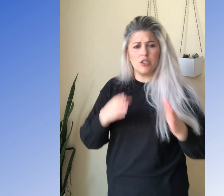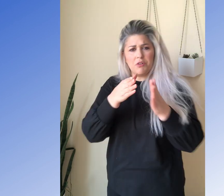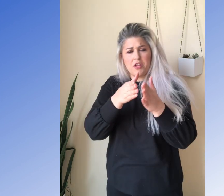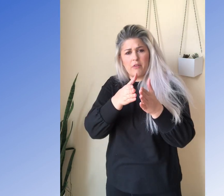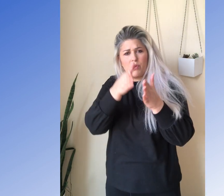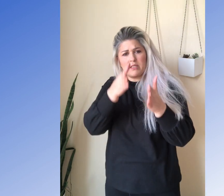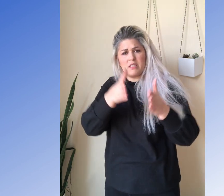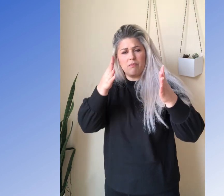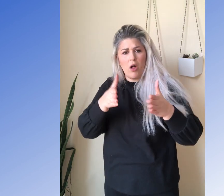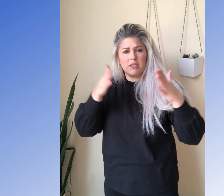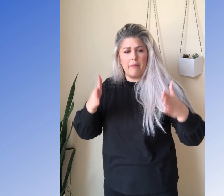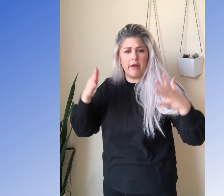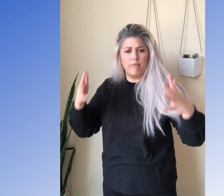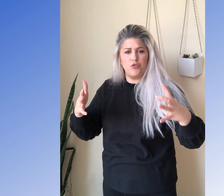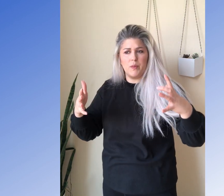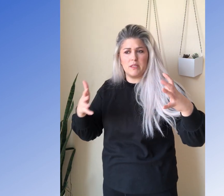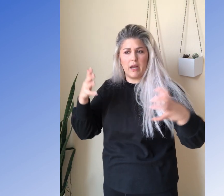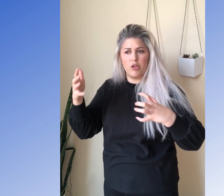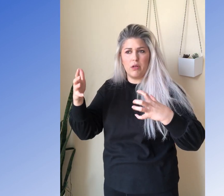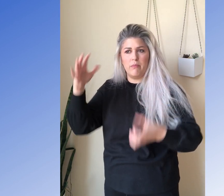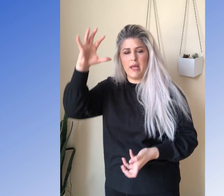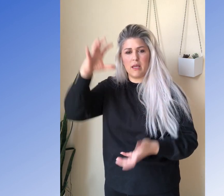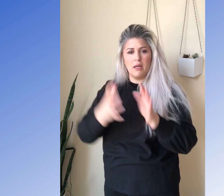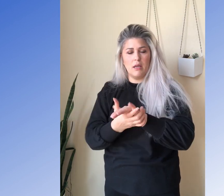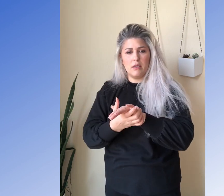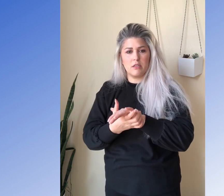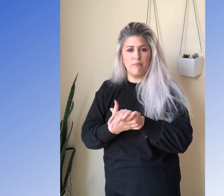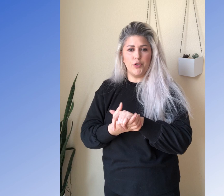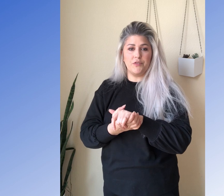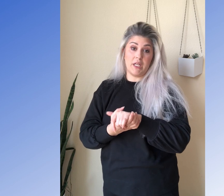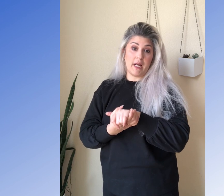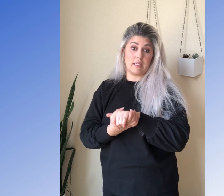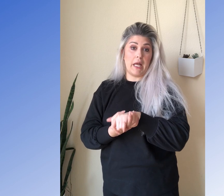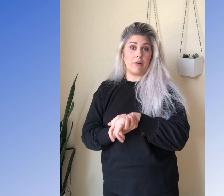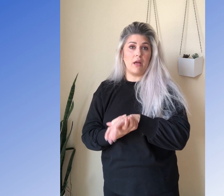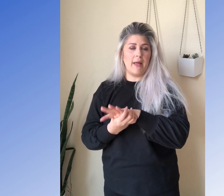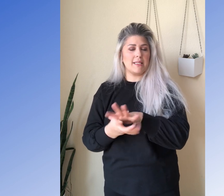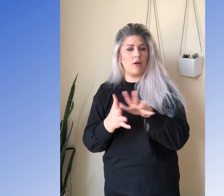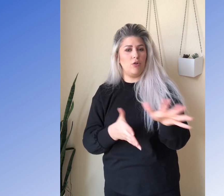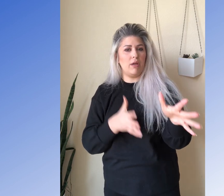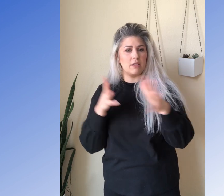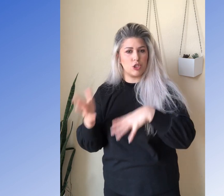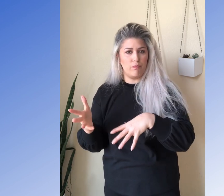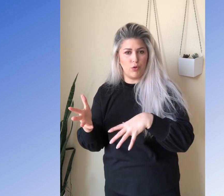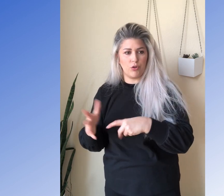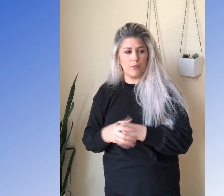So you want to think of what's the smallest amount of movements that you can make to move to the next letter. And that's how you get smoother.